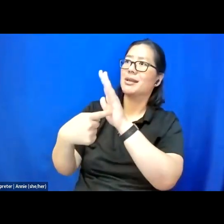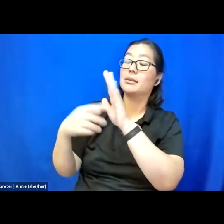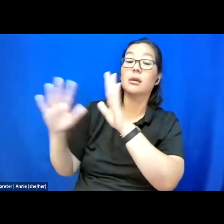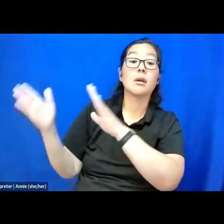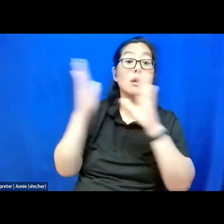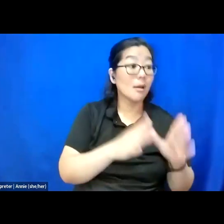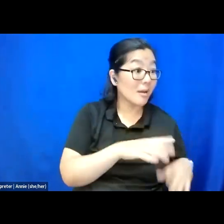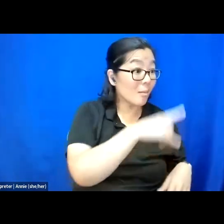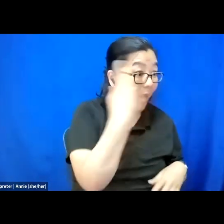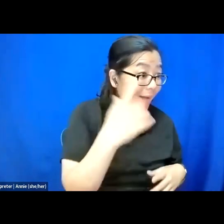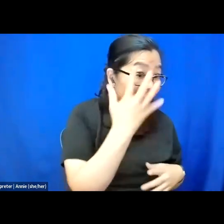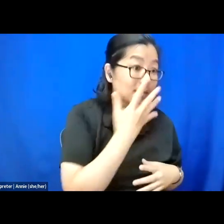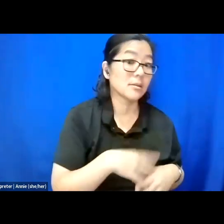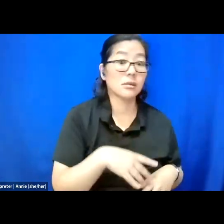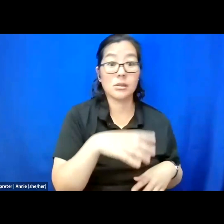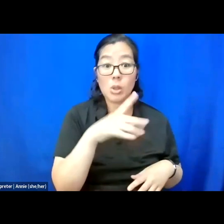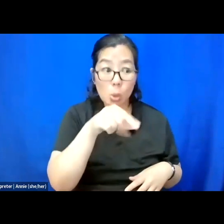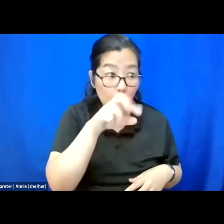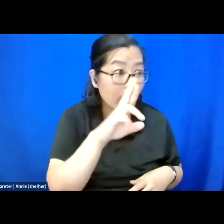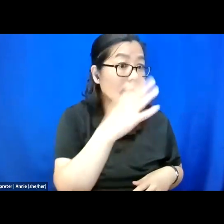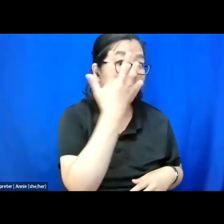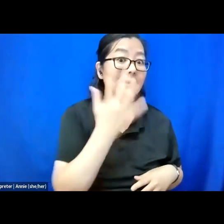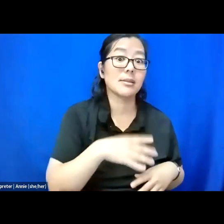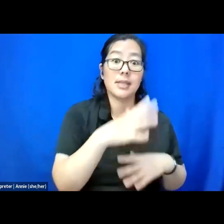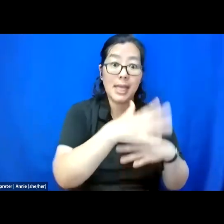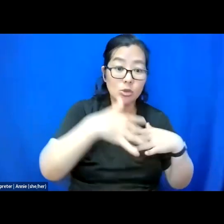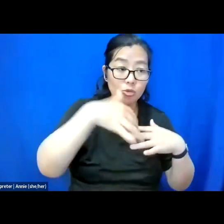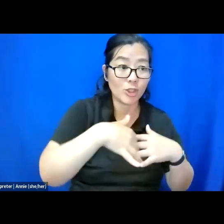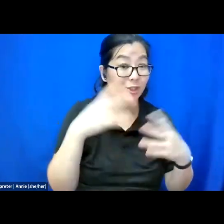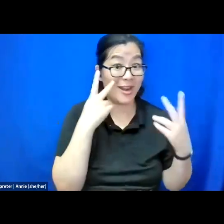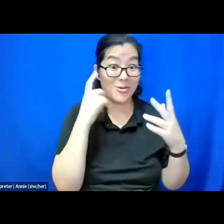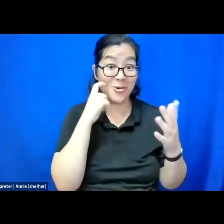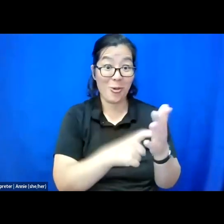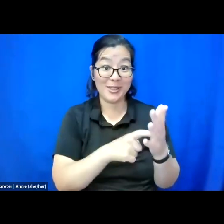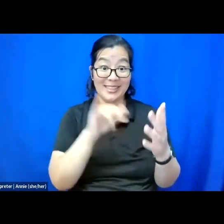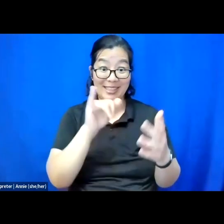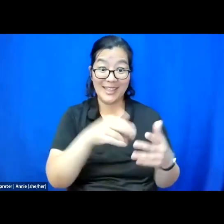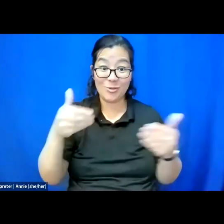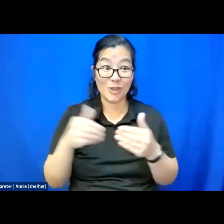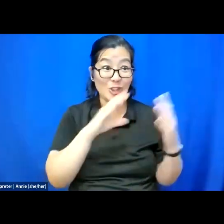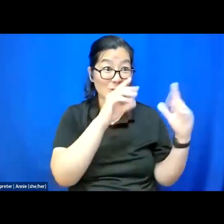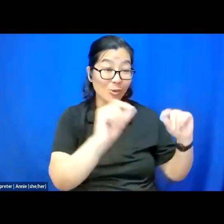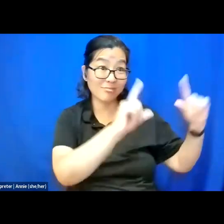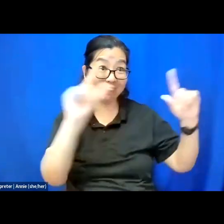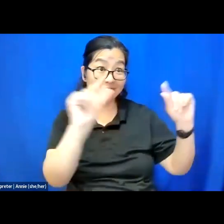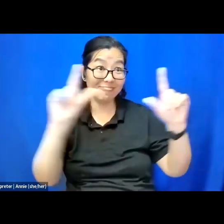queer faces in the introductions that I saw today, I'm greatly encouraged that we are moving